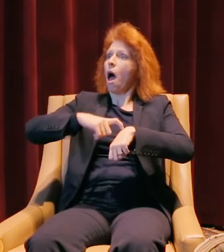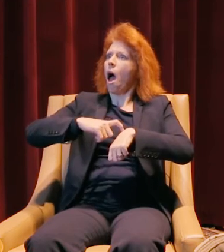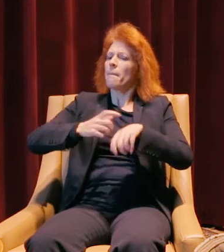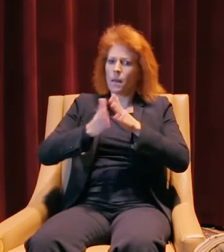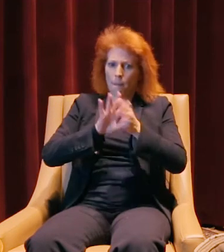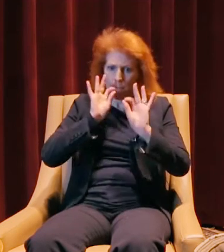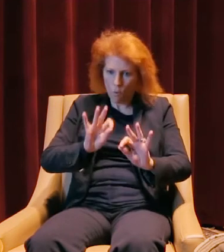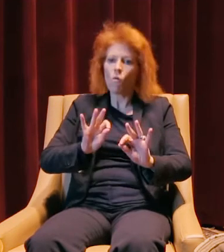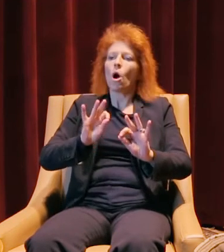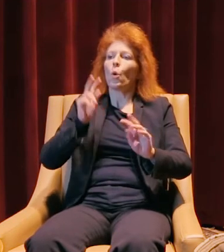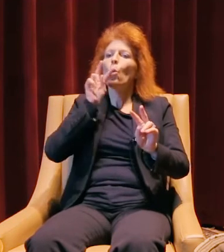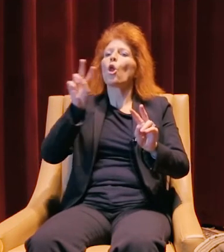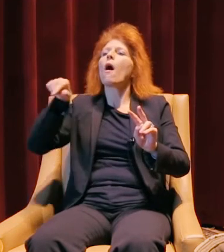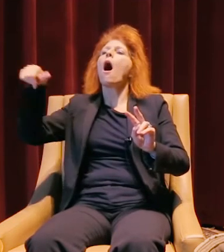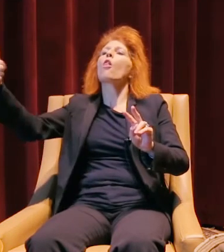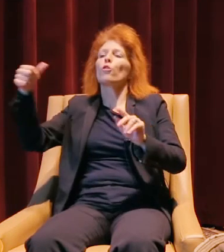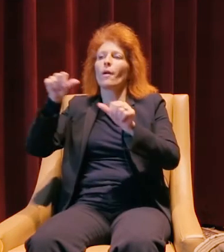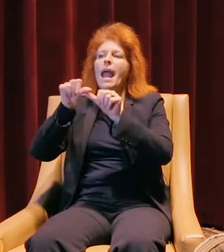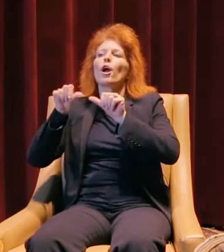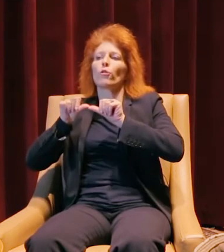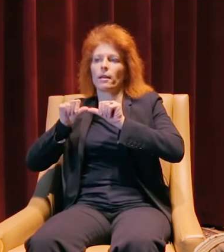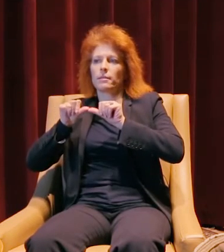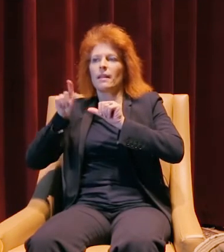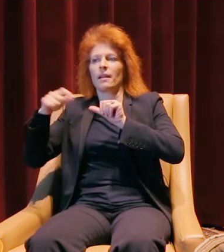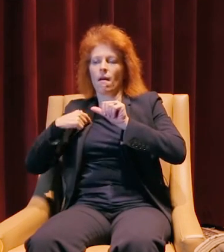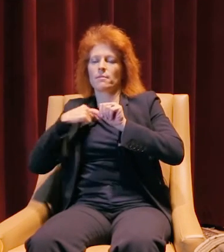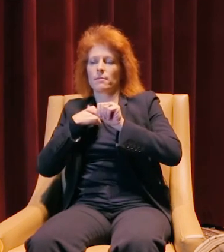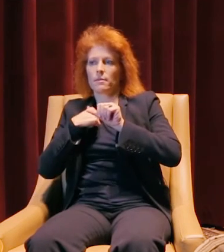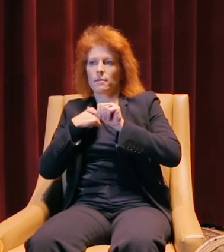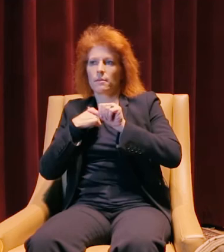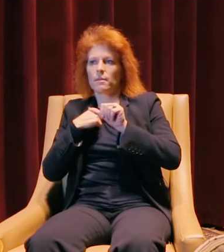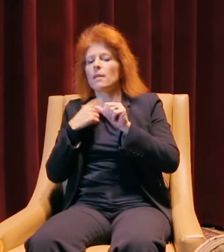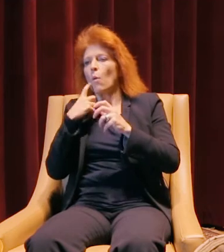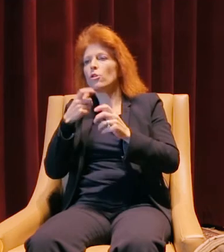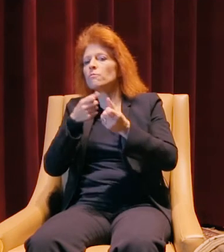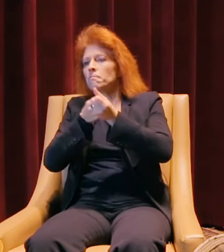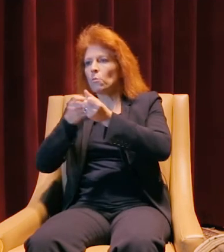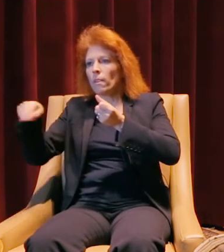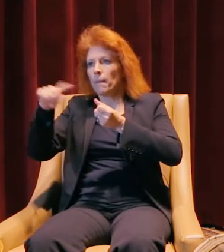we'll start looking at other avenues, other areas that need us in the industry. I'd like to be there for 'em.